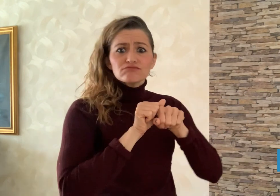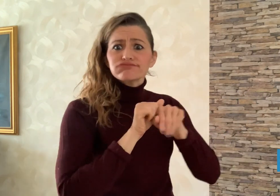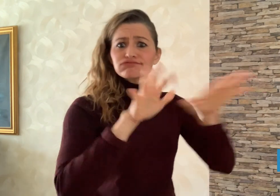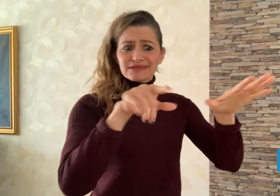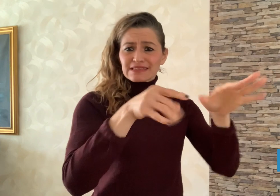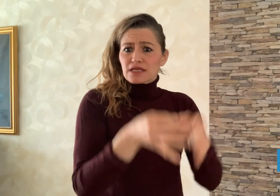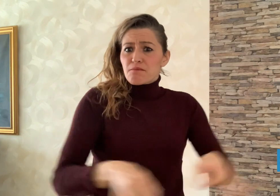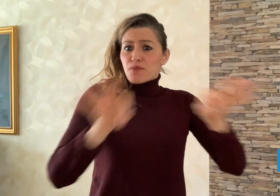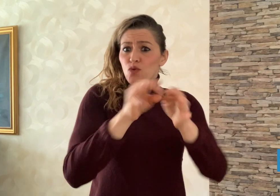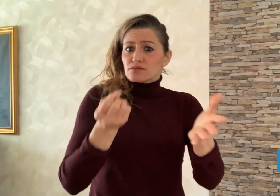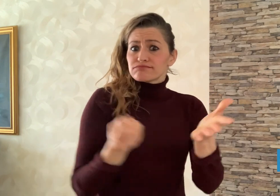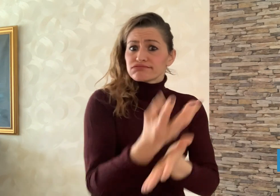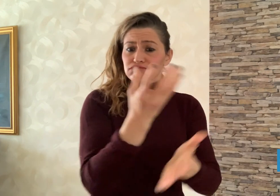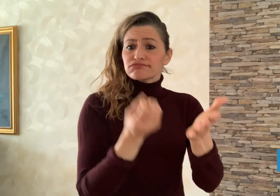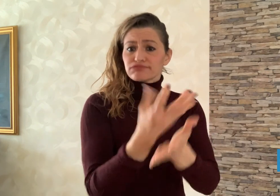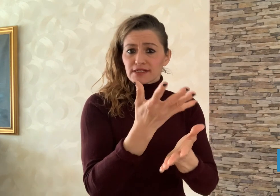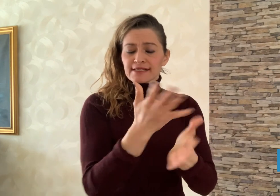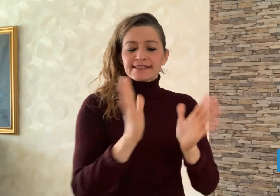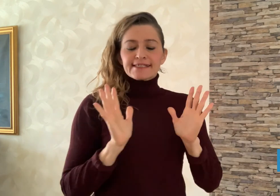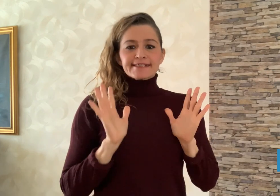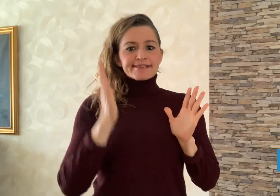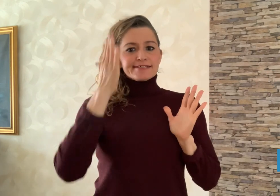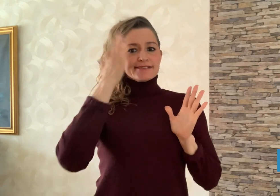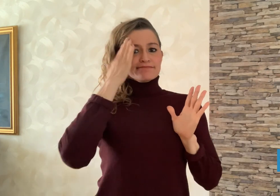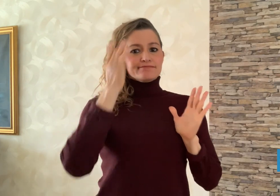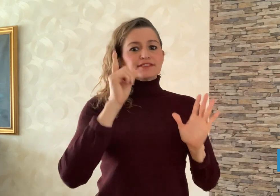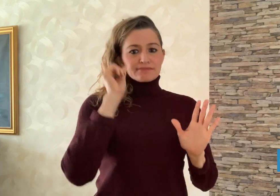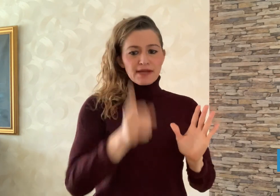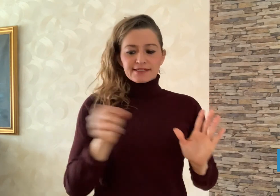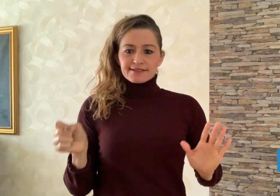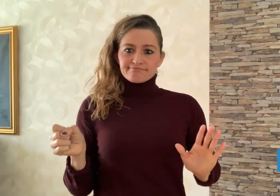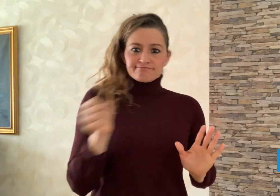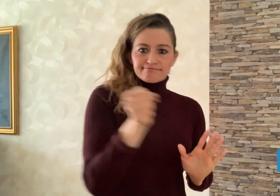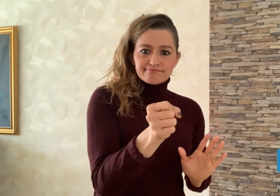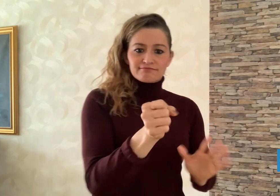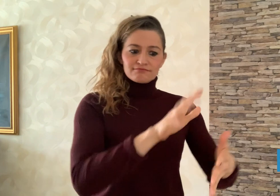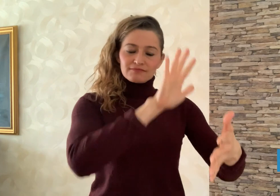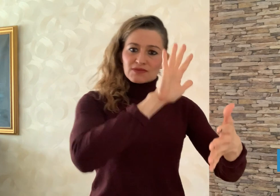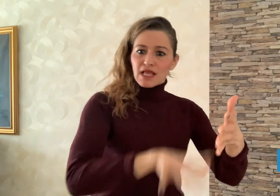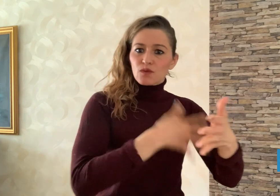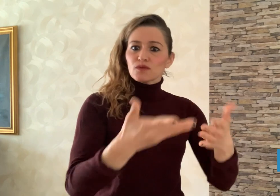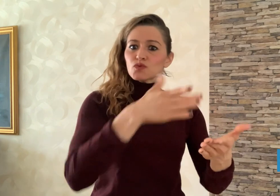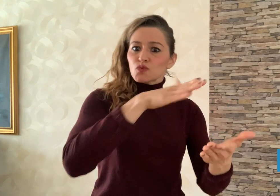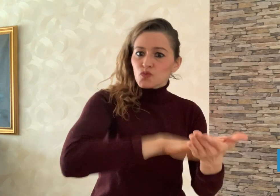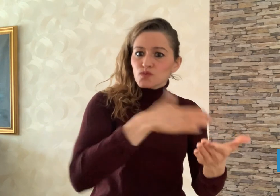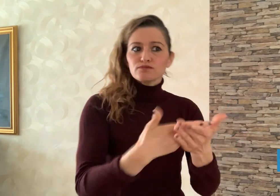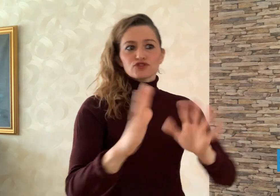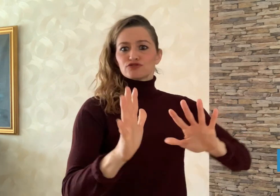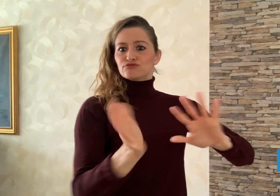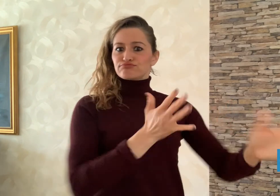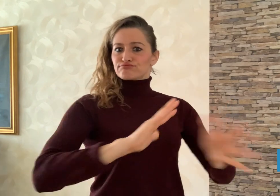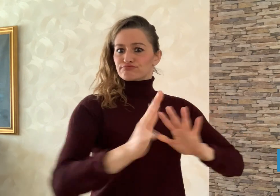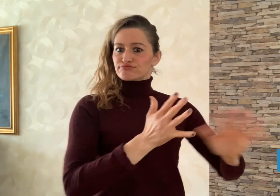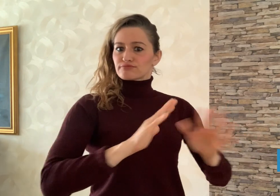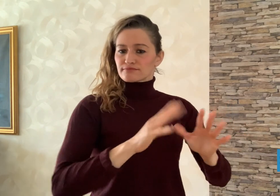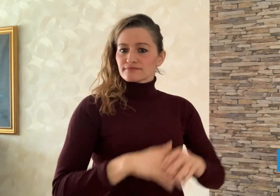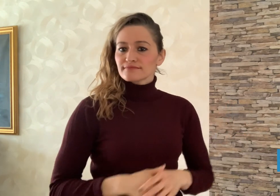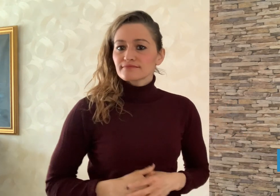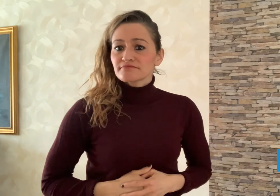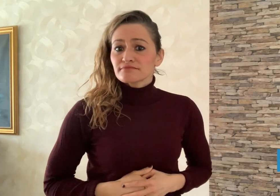within their news report on the coronavirus outbreak.